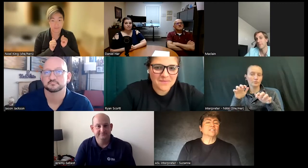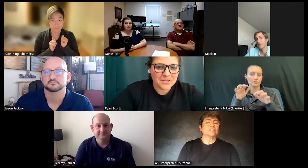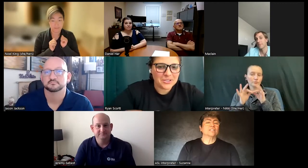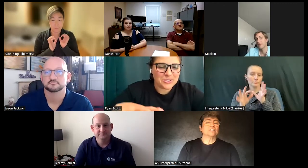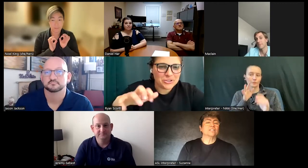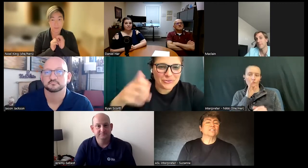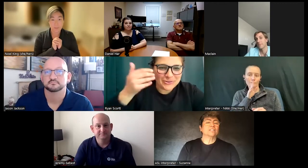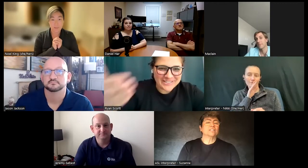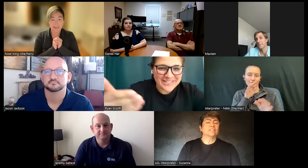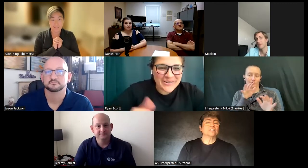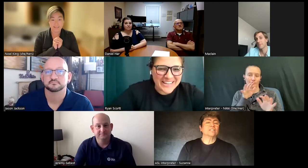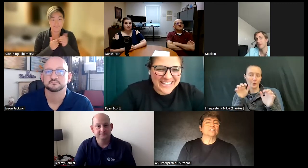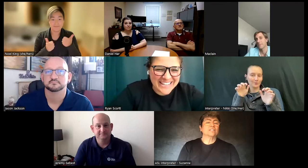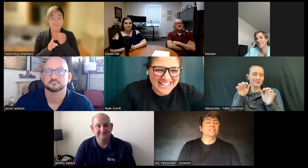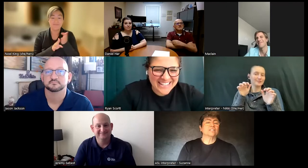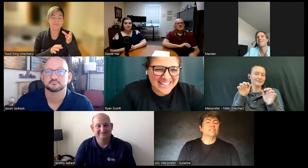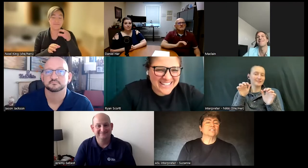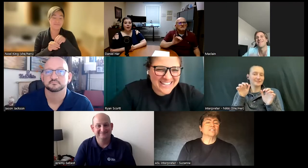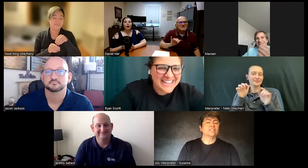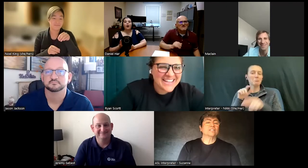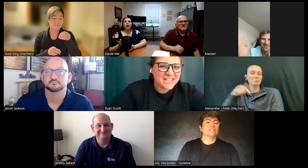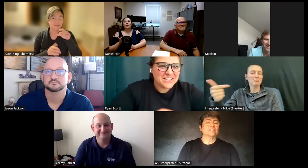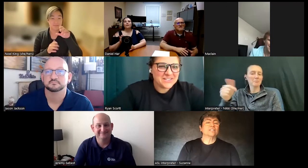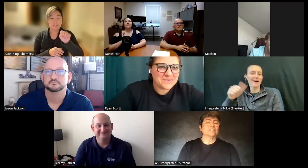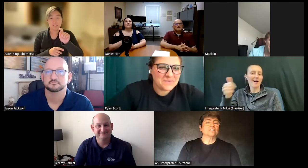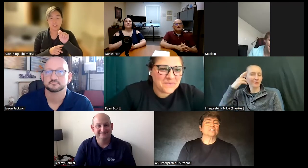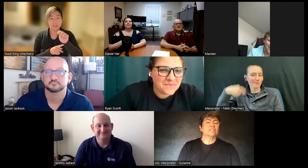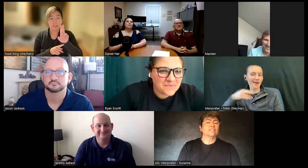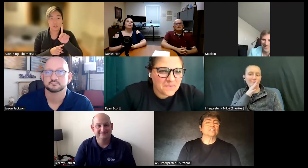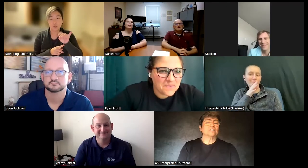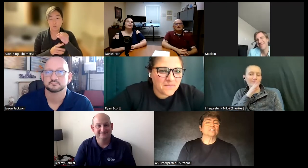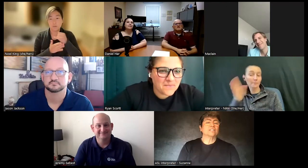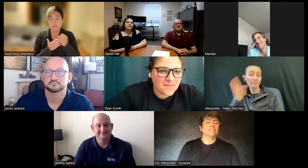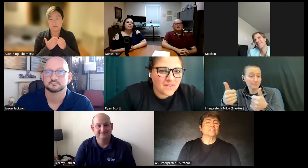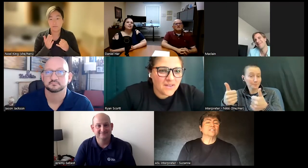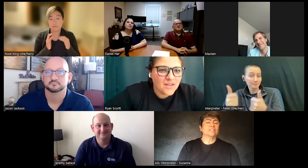she's Frozen go ahead